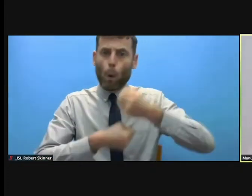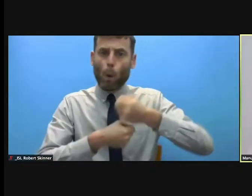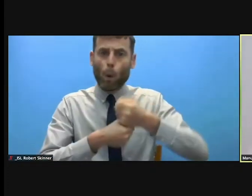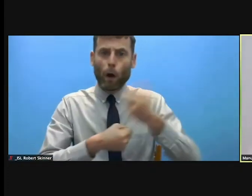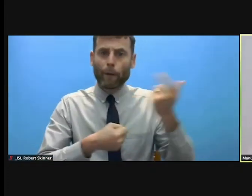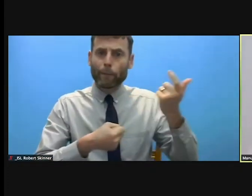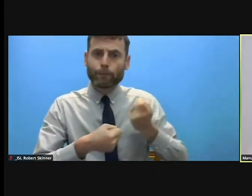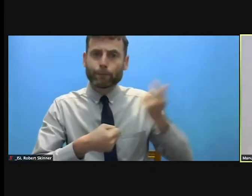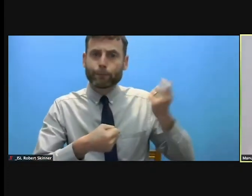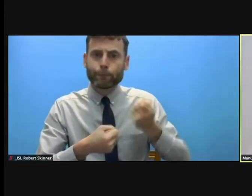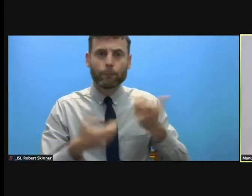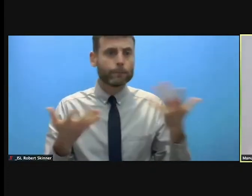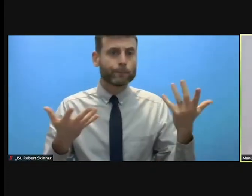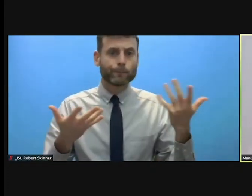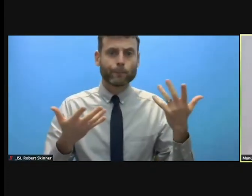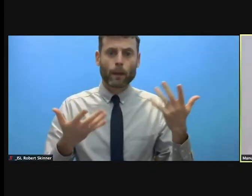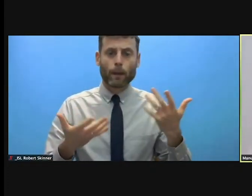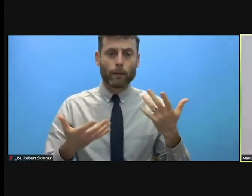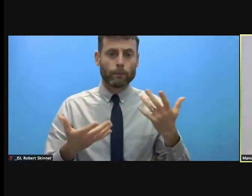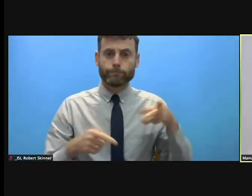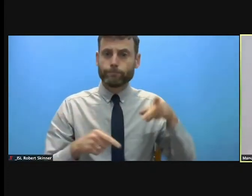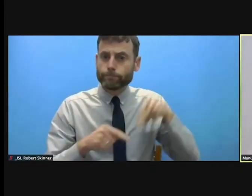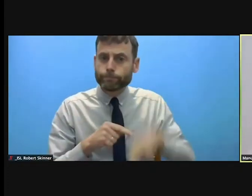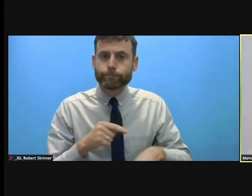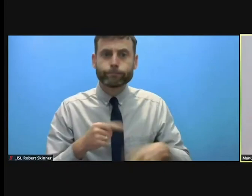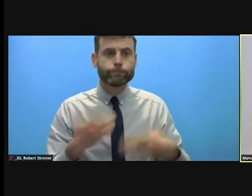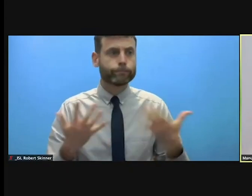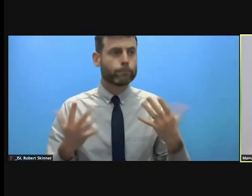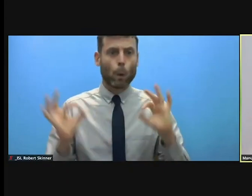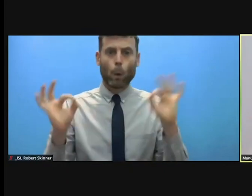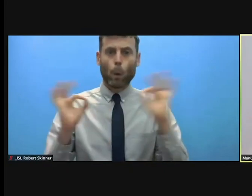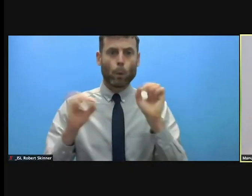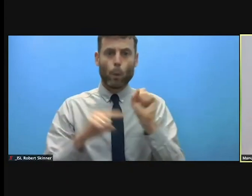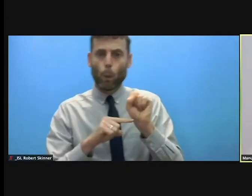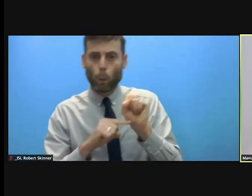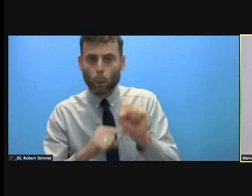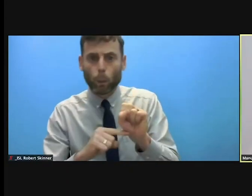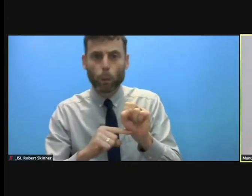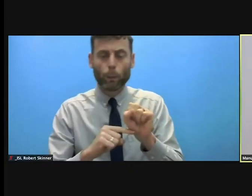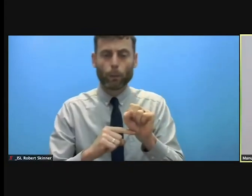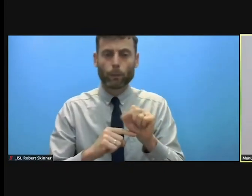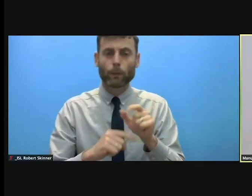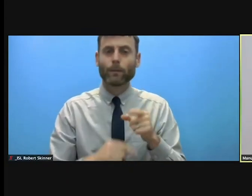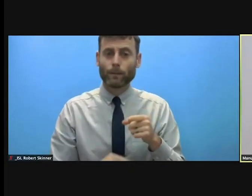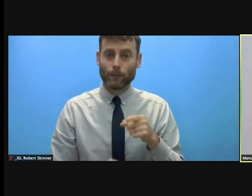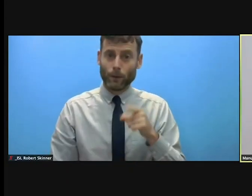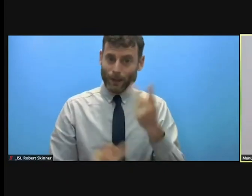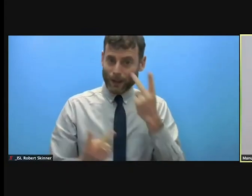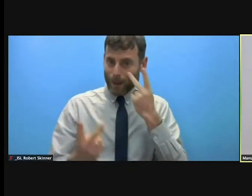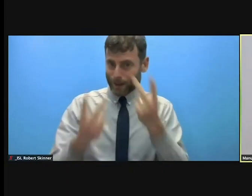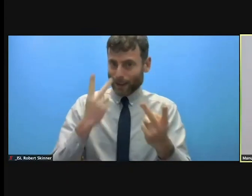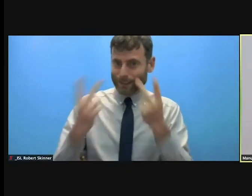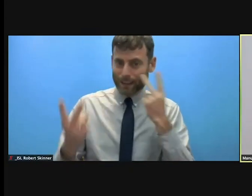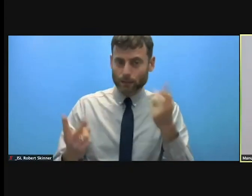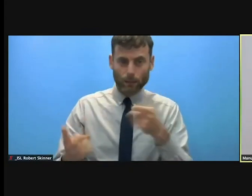social protection or any sort of security, have been mostly affected by lockdown measures taken